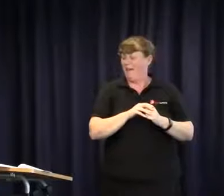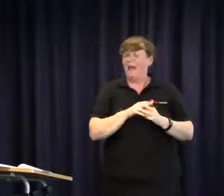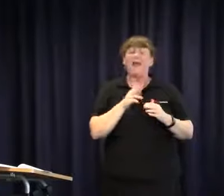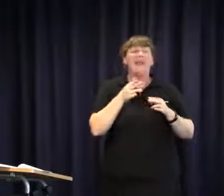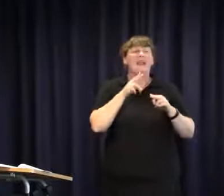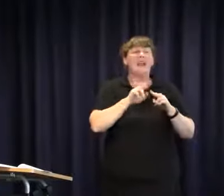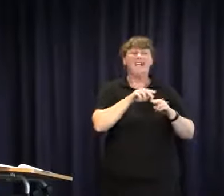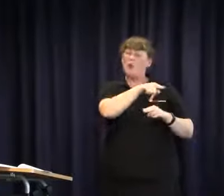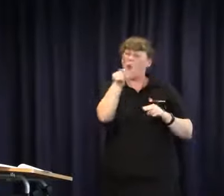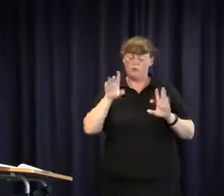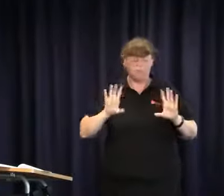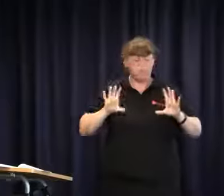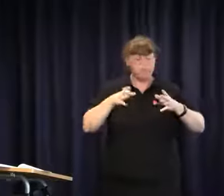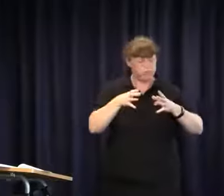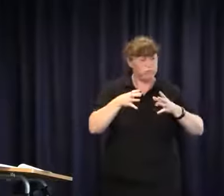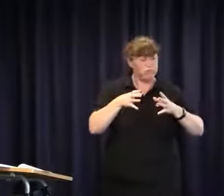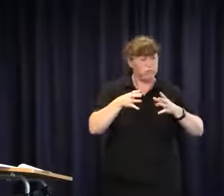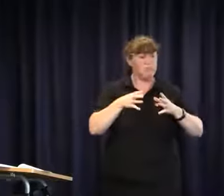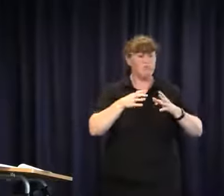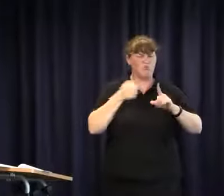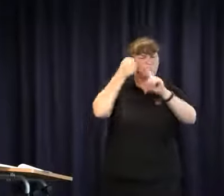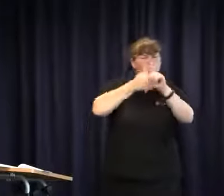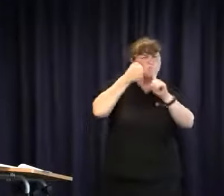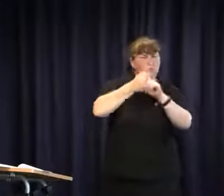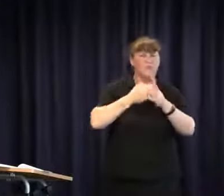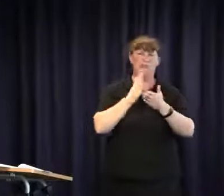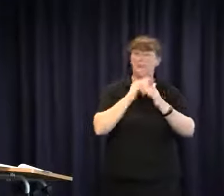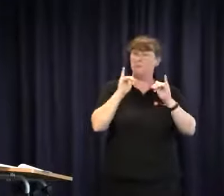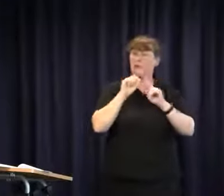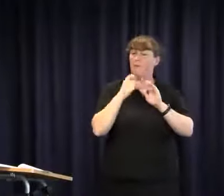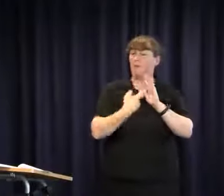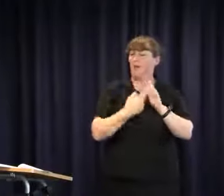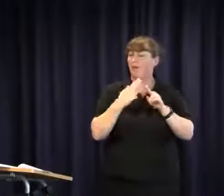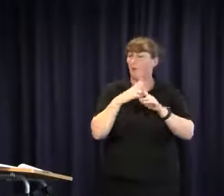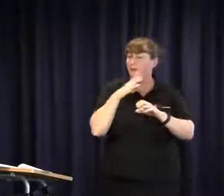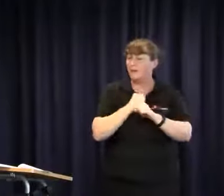a lot of power, more than you actually believe. If you get together collectively and lobby